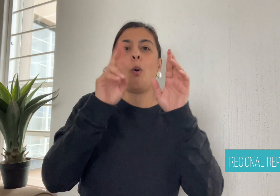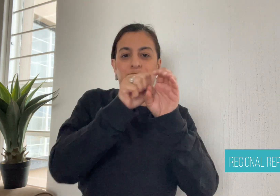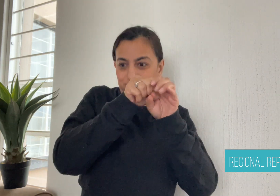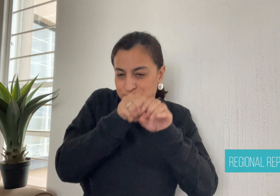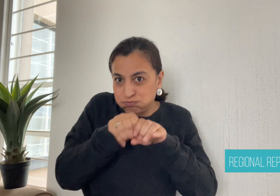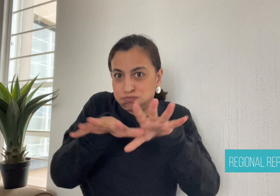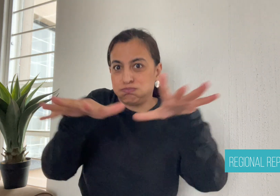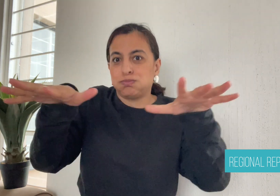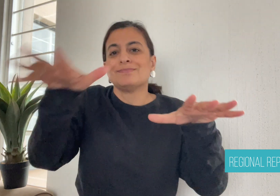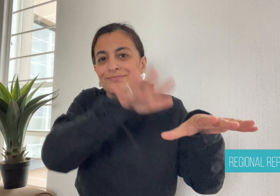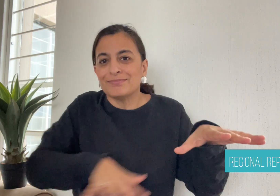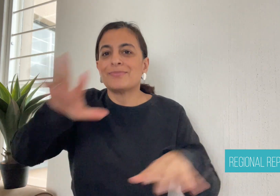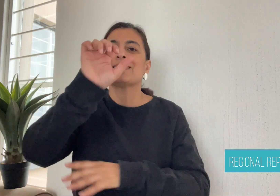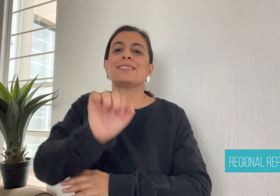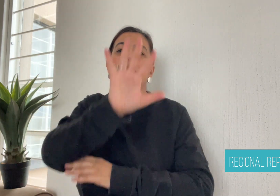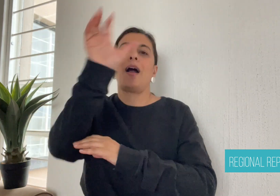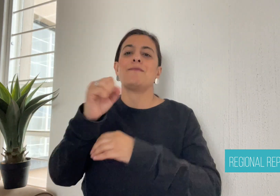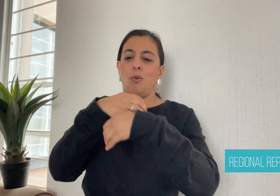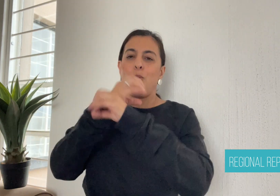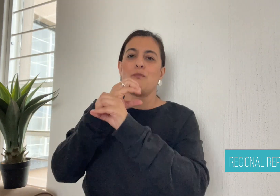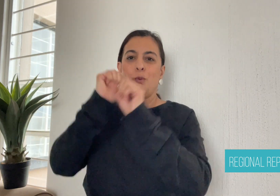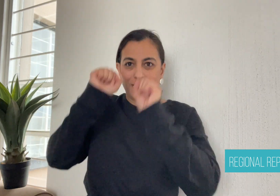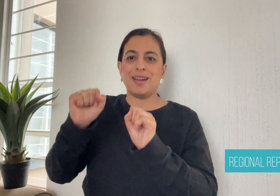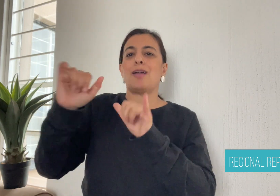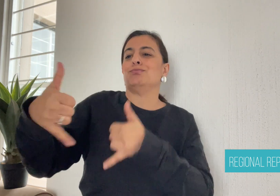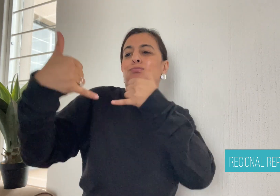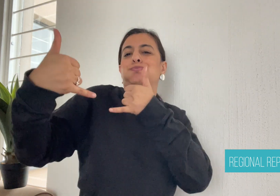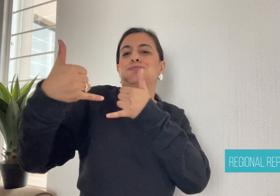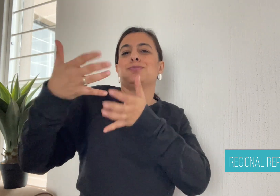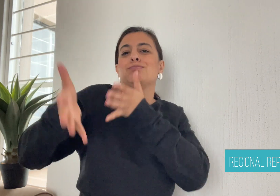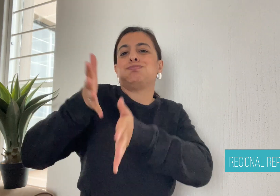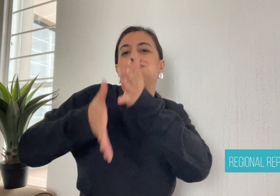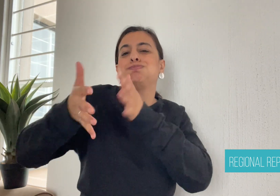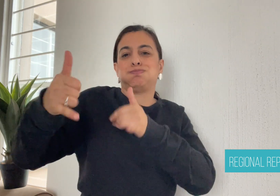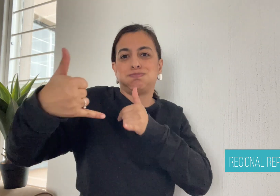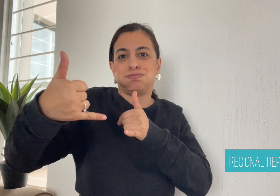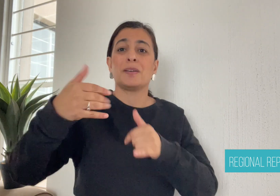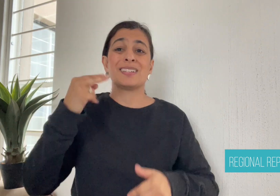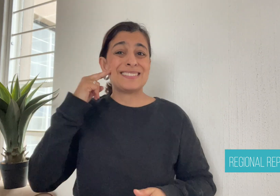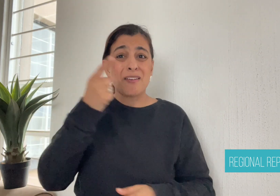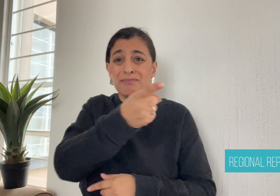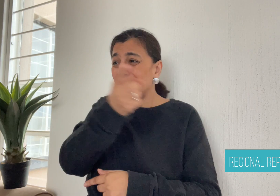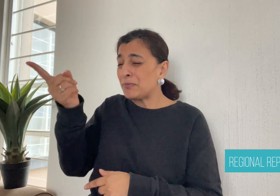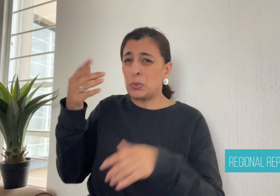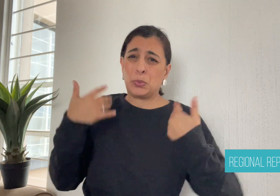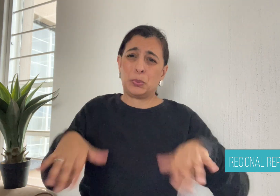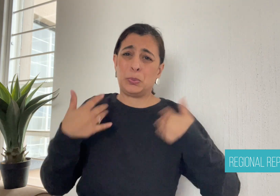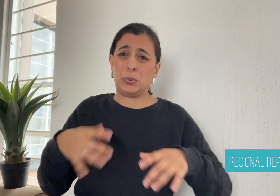have access to telecommunication through Convo. It is Deaf people’s